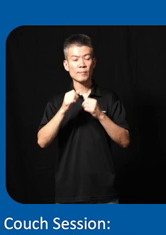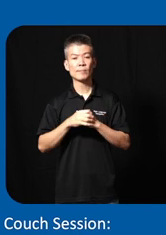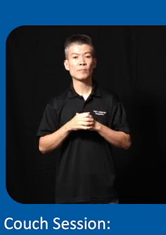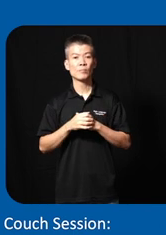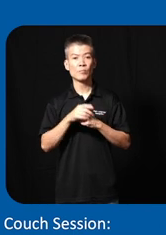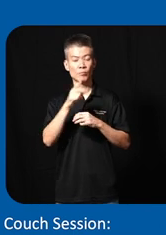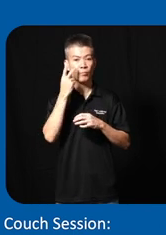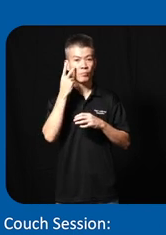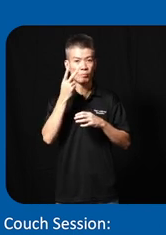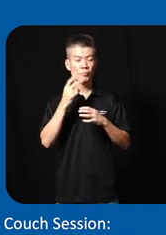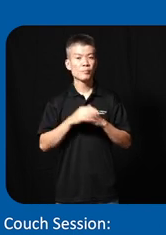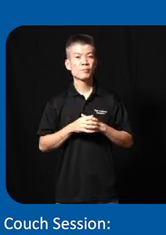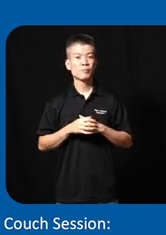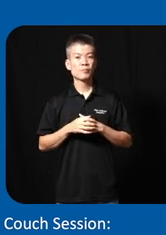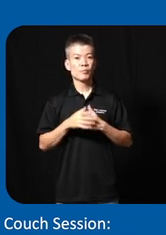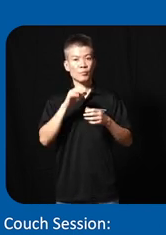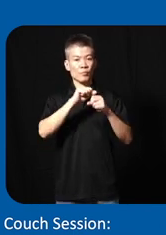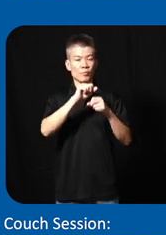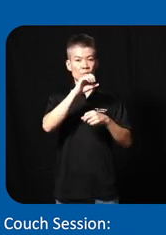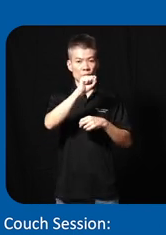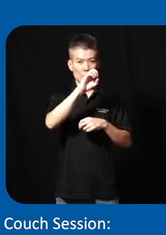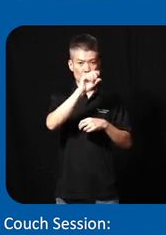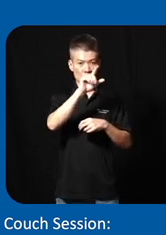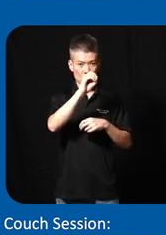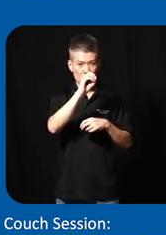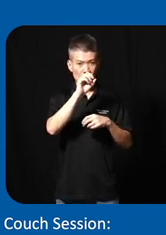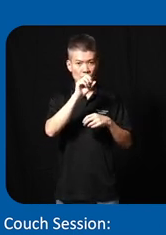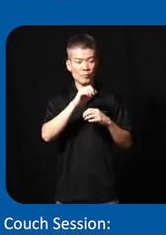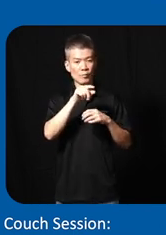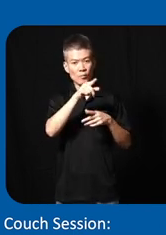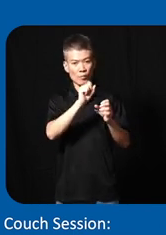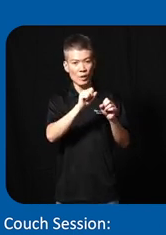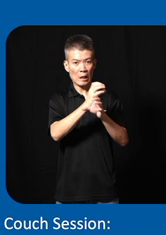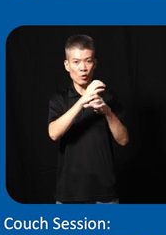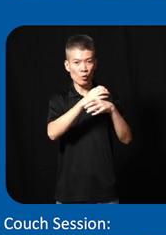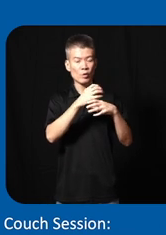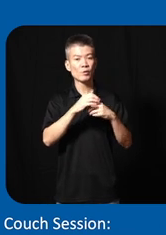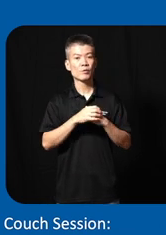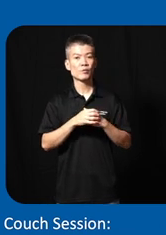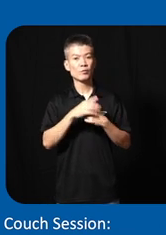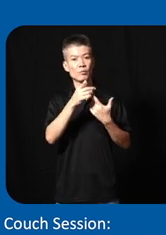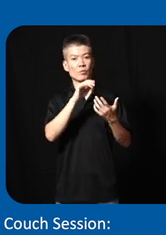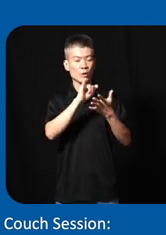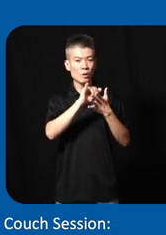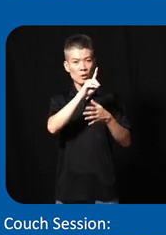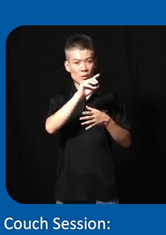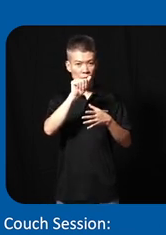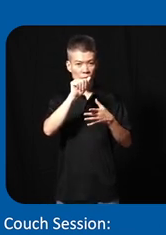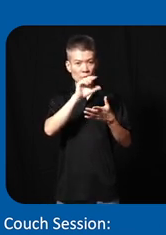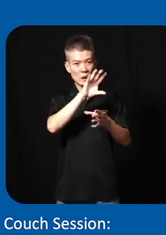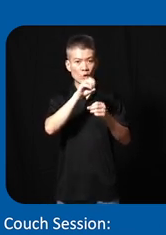if you see here uh in Solo we were able to uh create uh a disability inclusive City profile